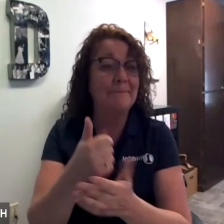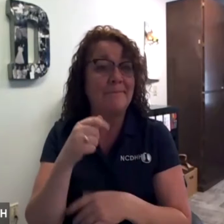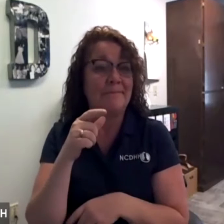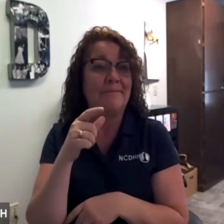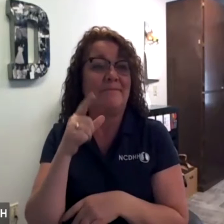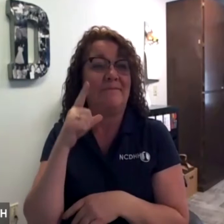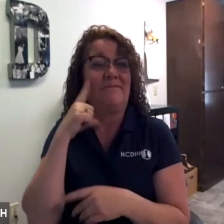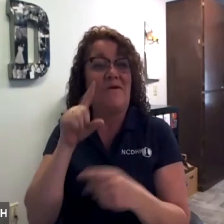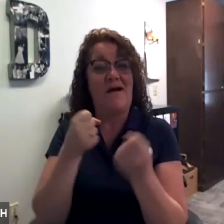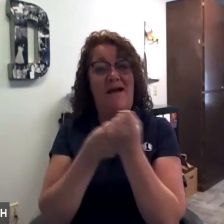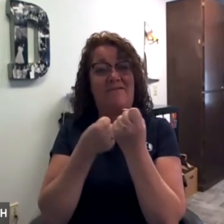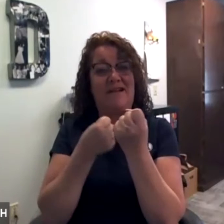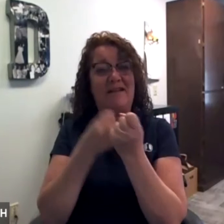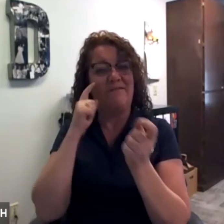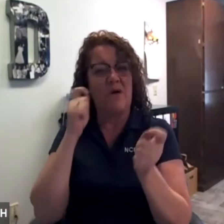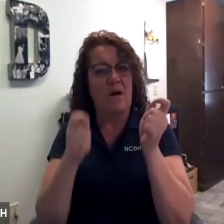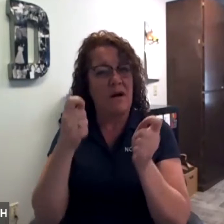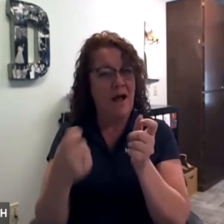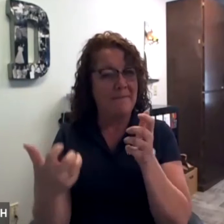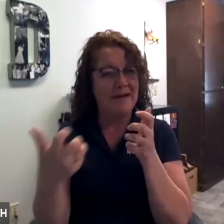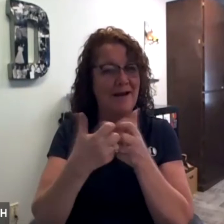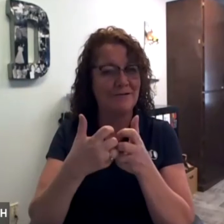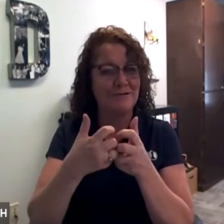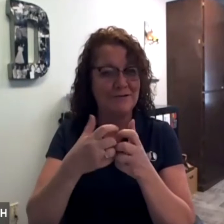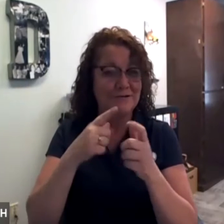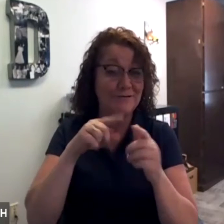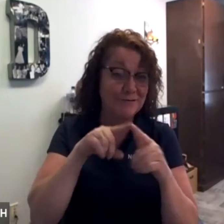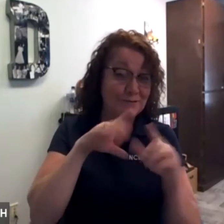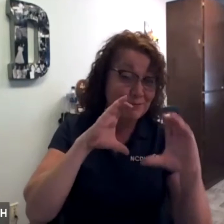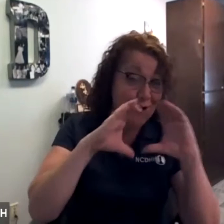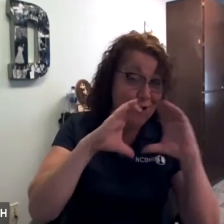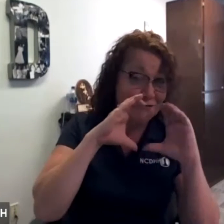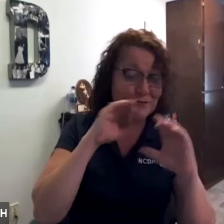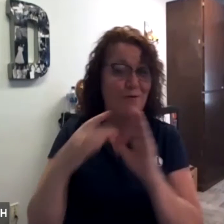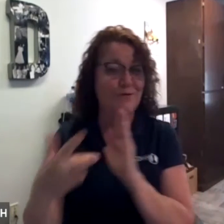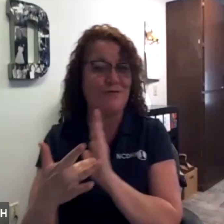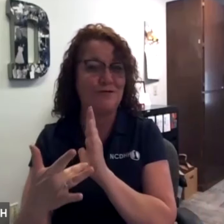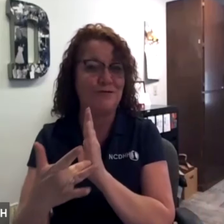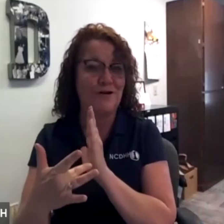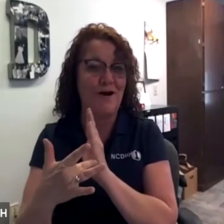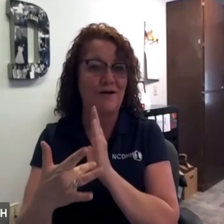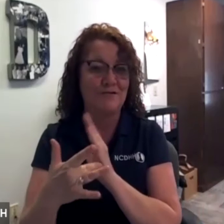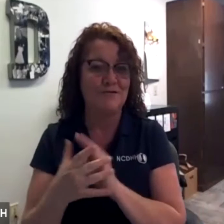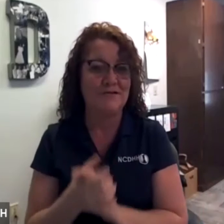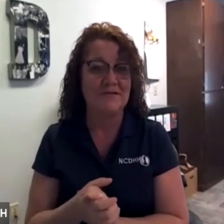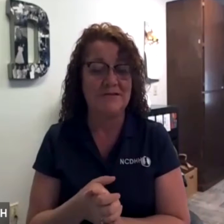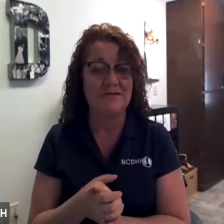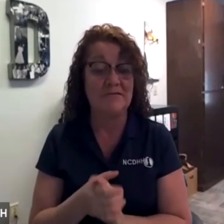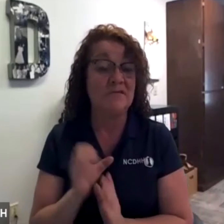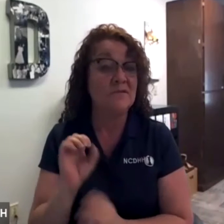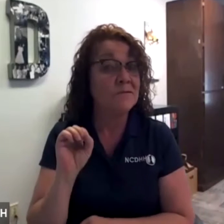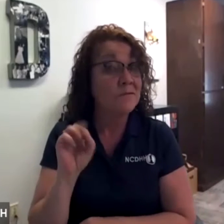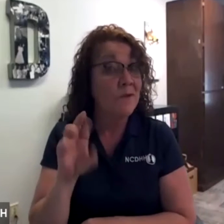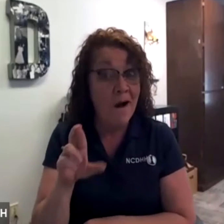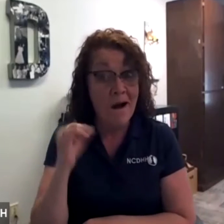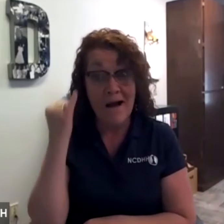We can provide assistance to advocate for accommodations to communication or technology